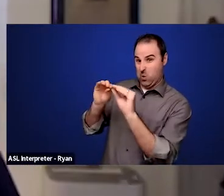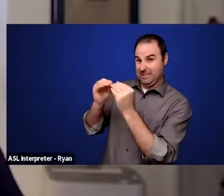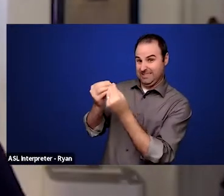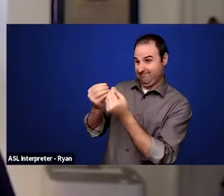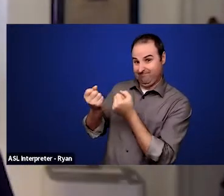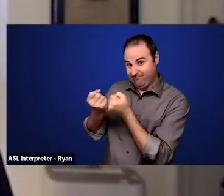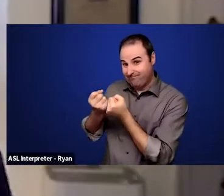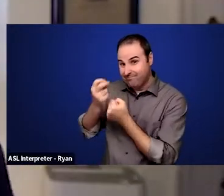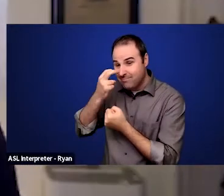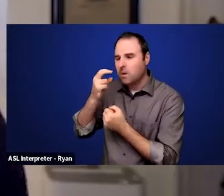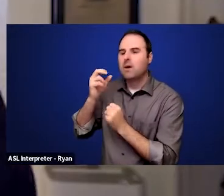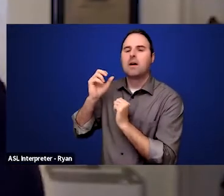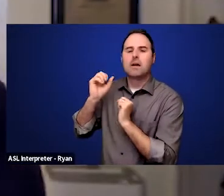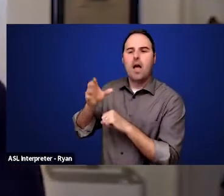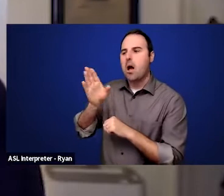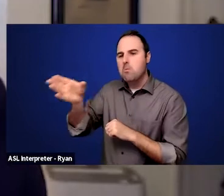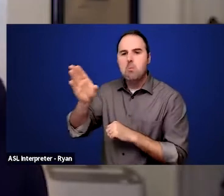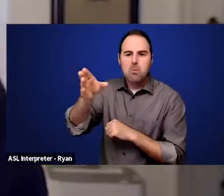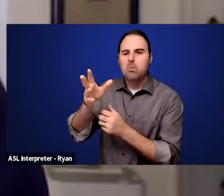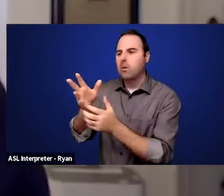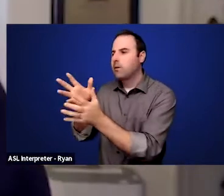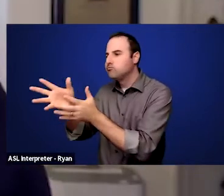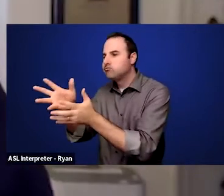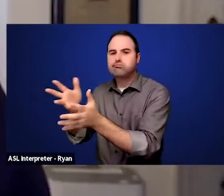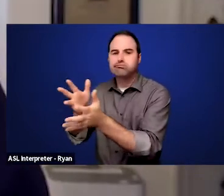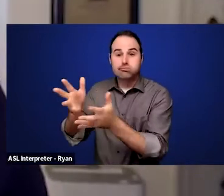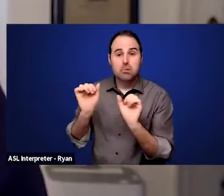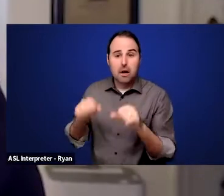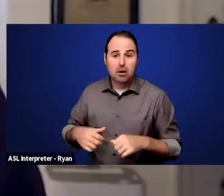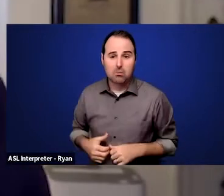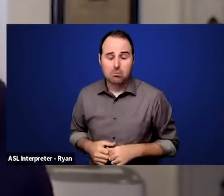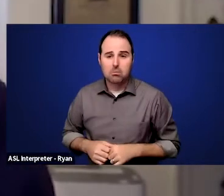But I think what's really important is the laws